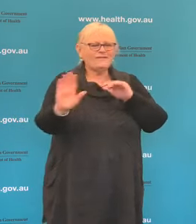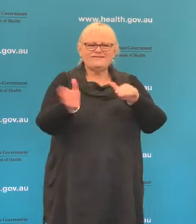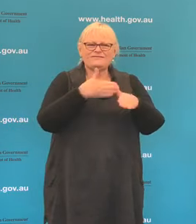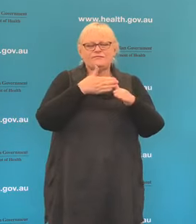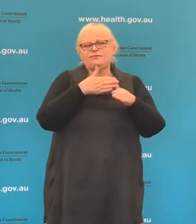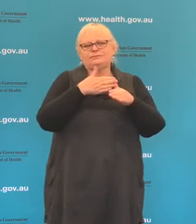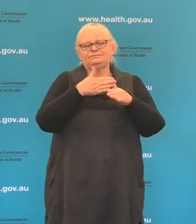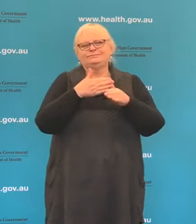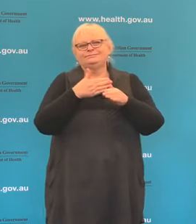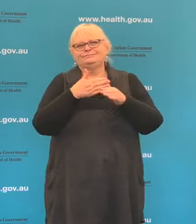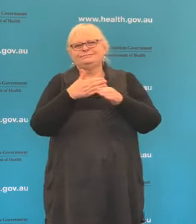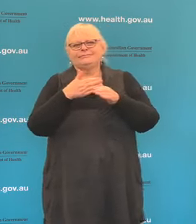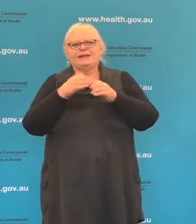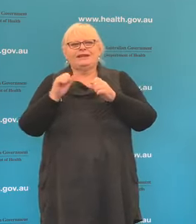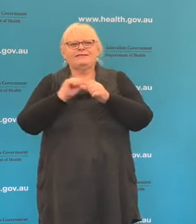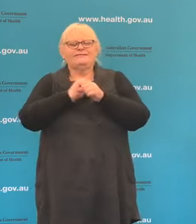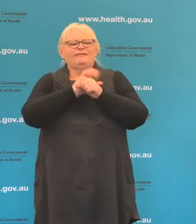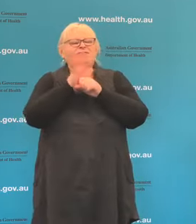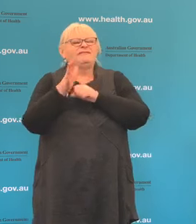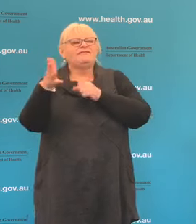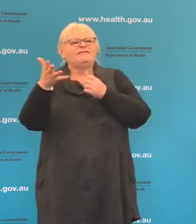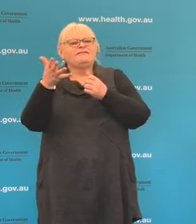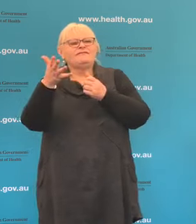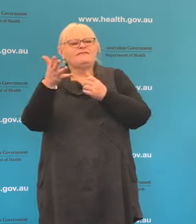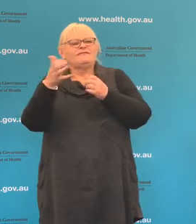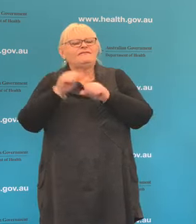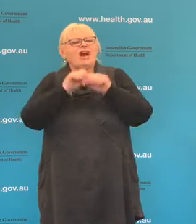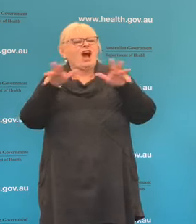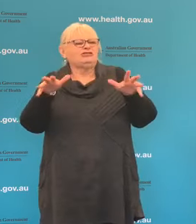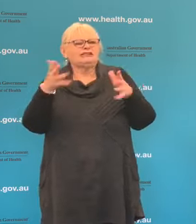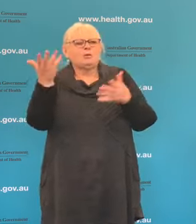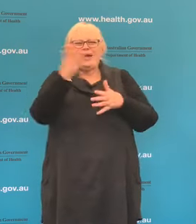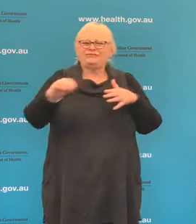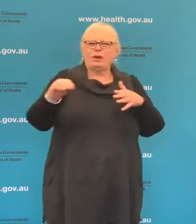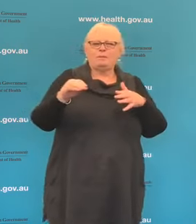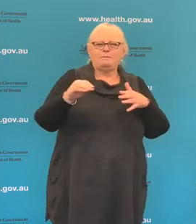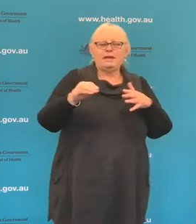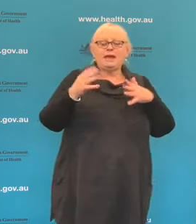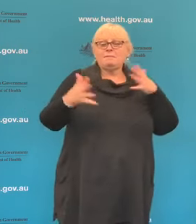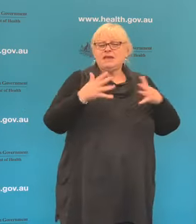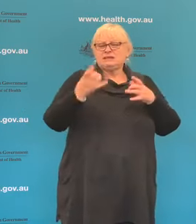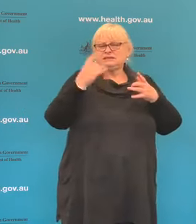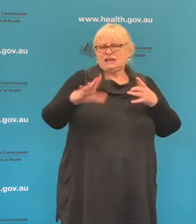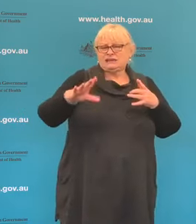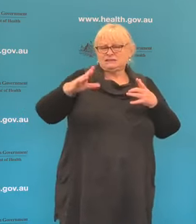spread costs tens of thousands of lives unnecessarily, is that the medical community's thoughts on that?